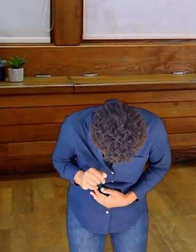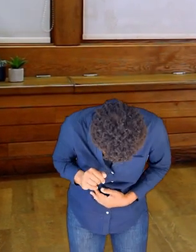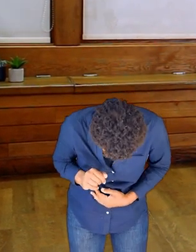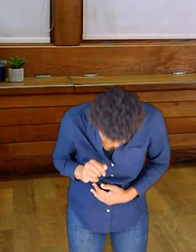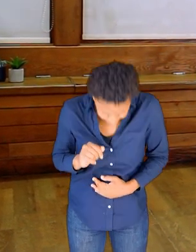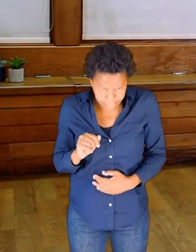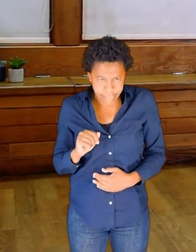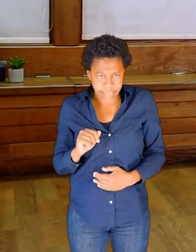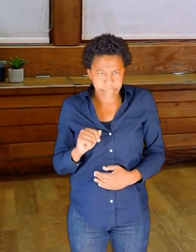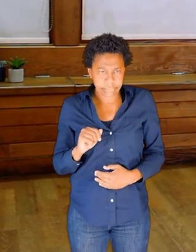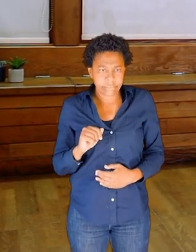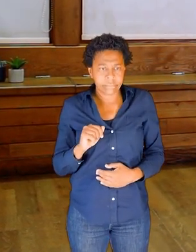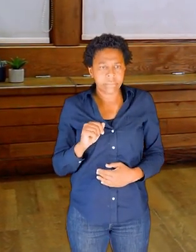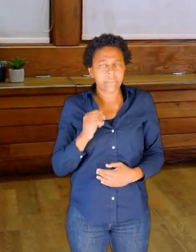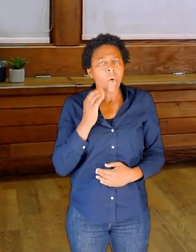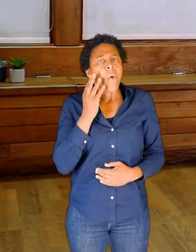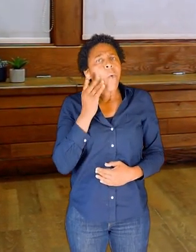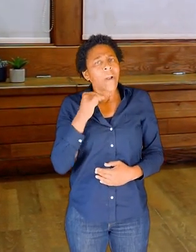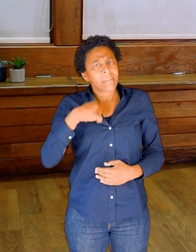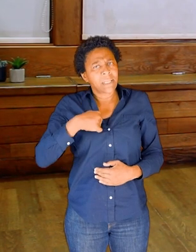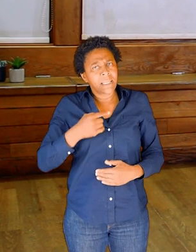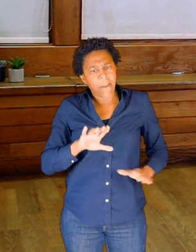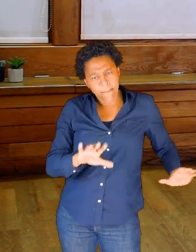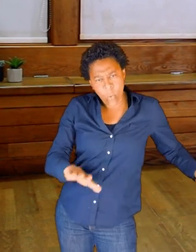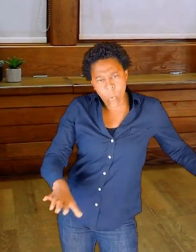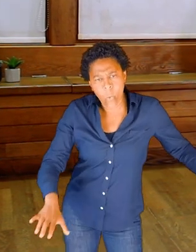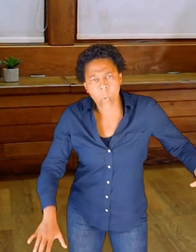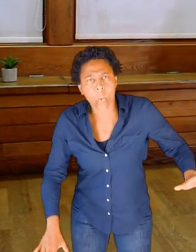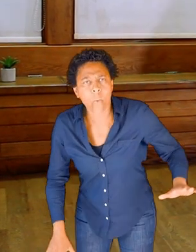Perhaps there are points in my moving where the bowl of my pelvis